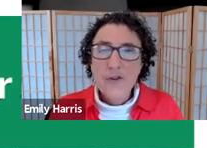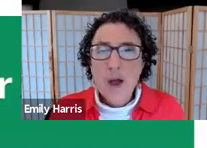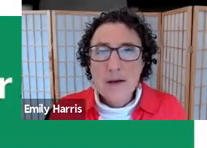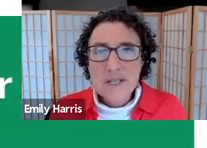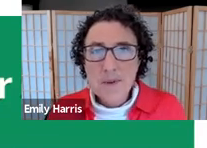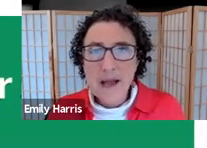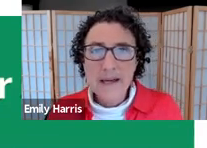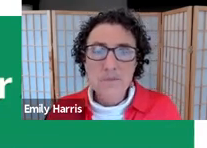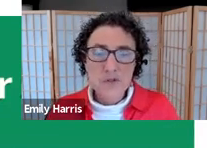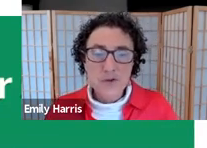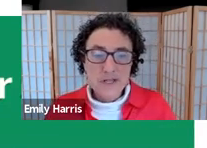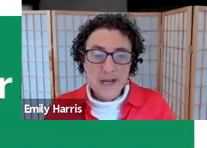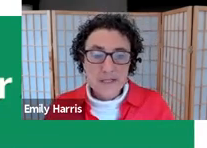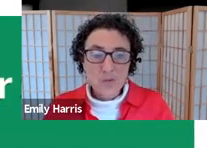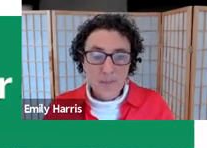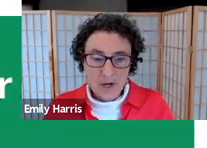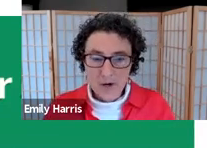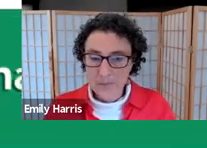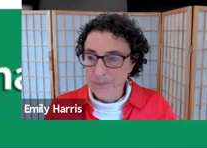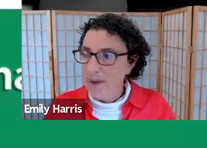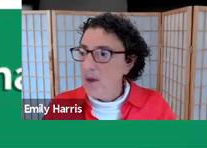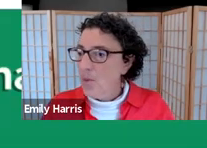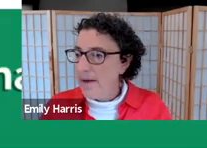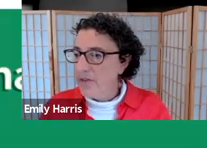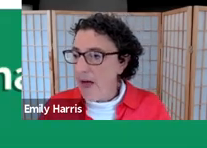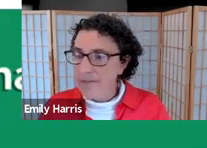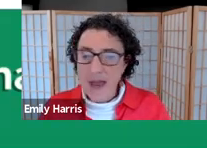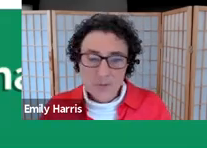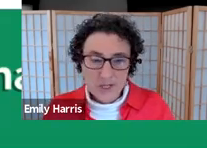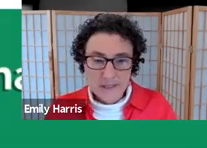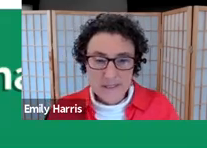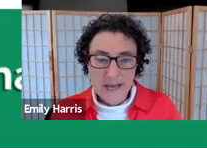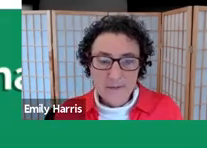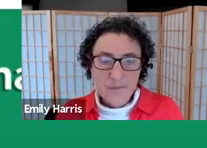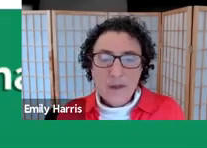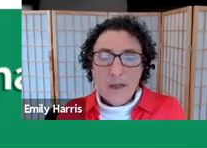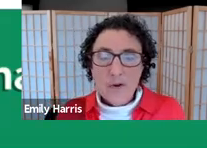A few housekeeping items for today's webinar. We have live captioning today.